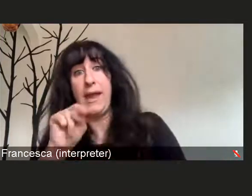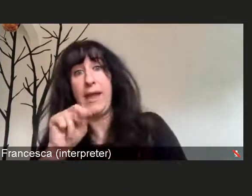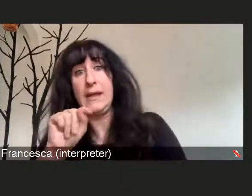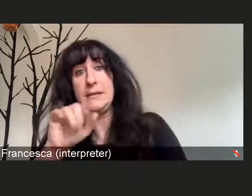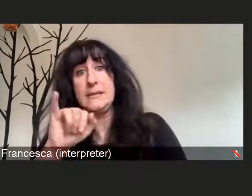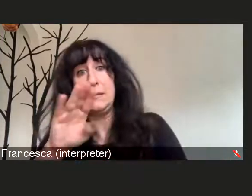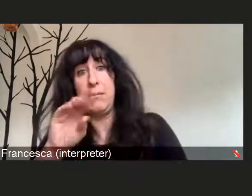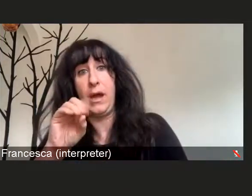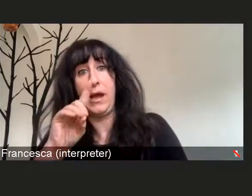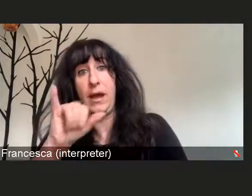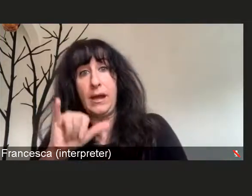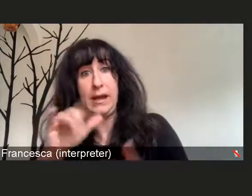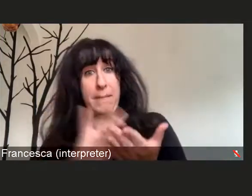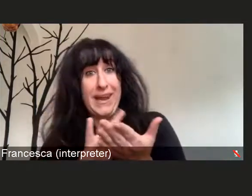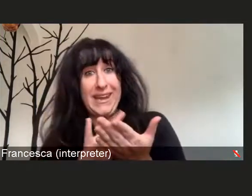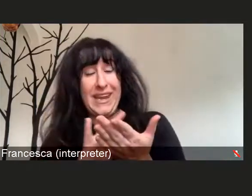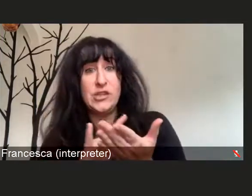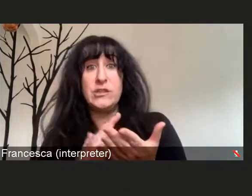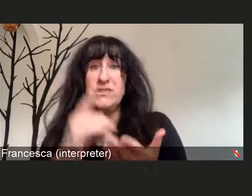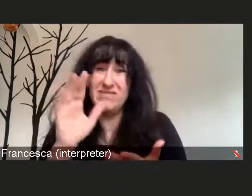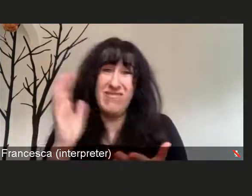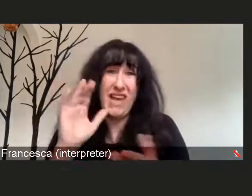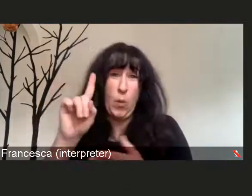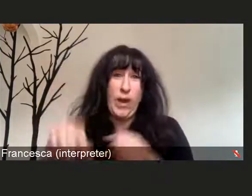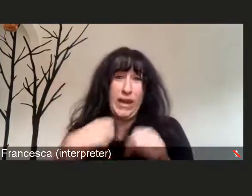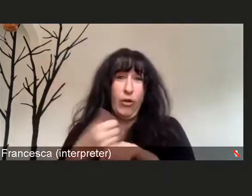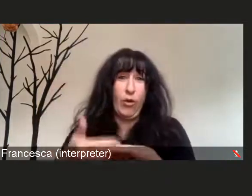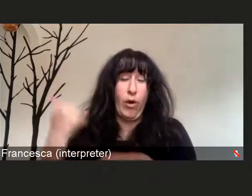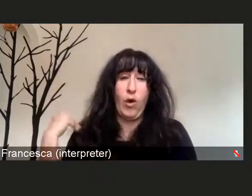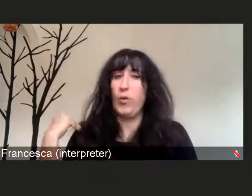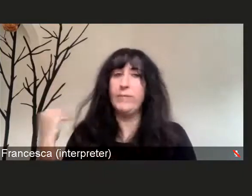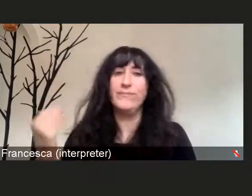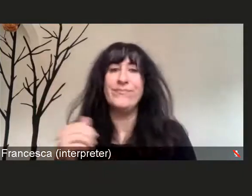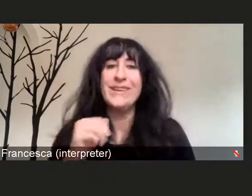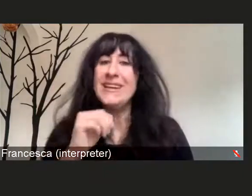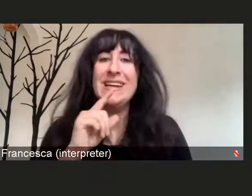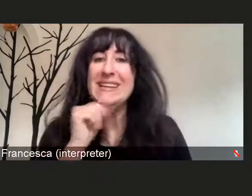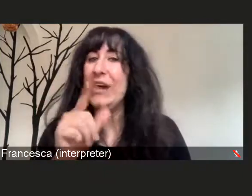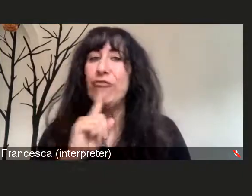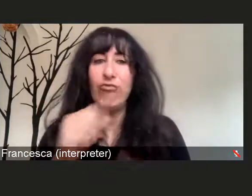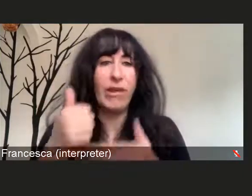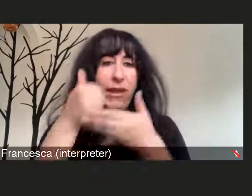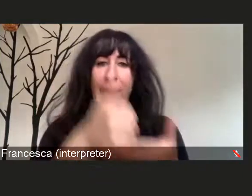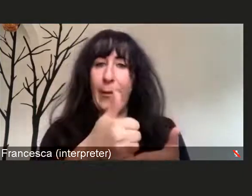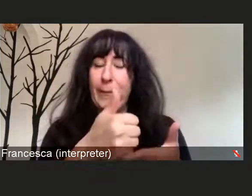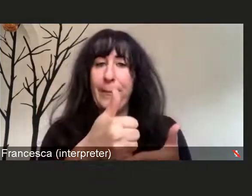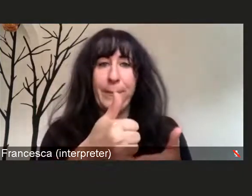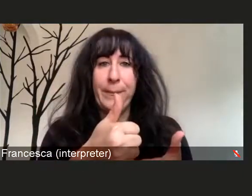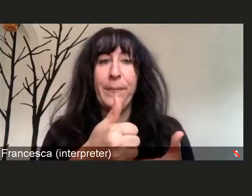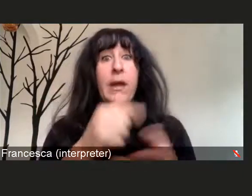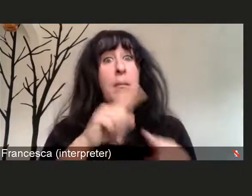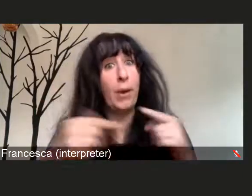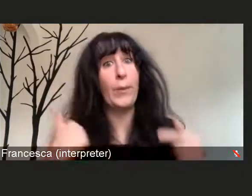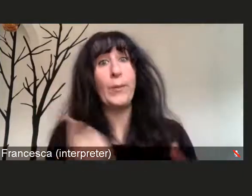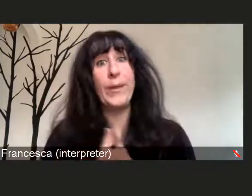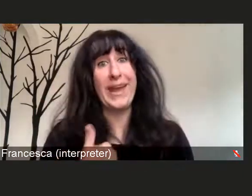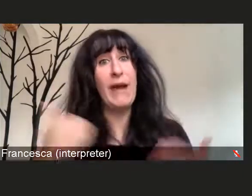almost a year ago are not as effective as they are today, but we have newer antibody treatments that are effective.